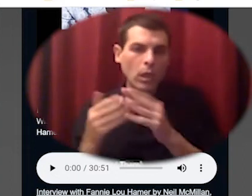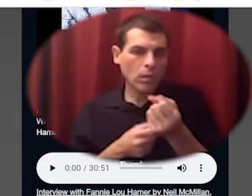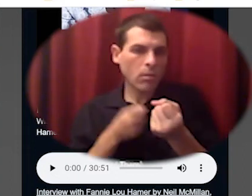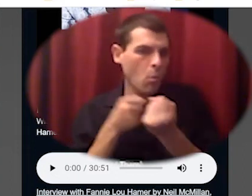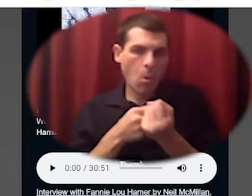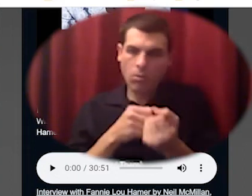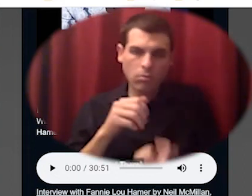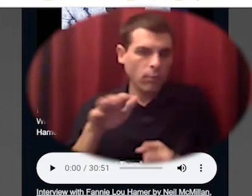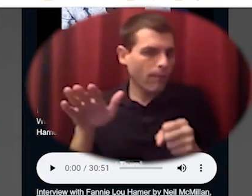with a